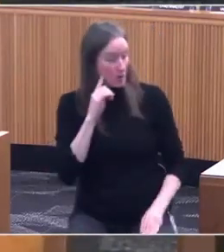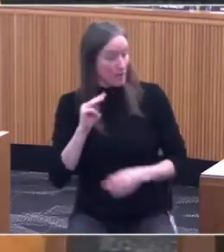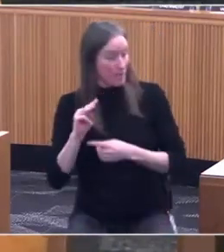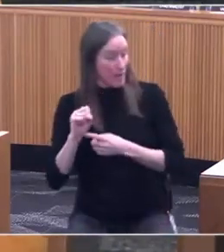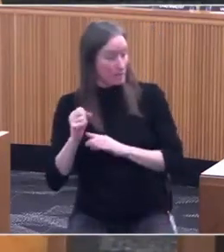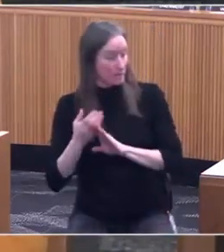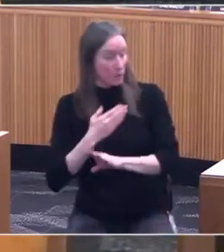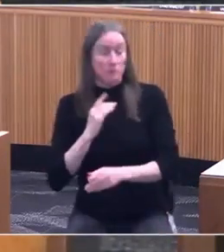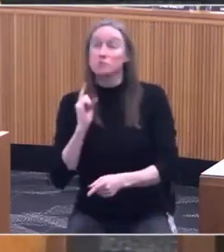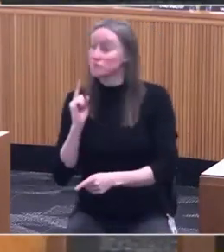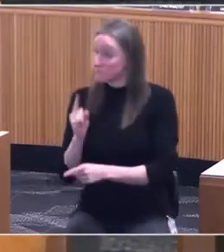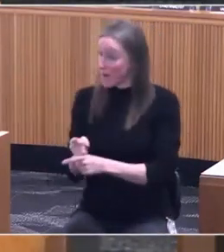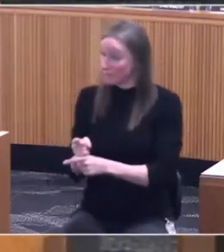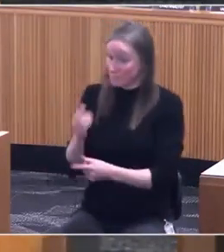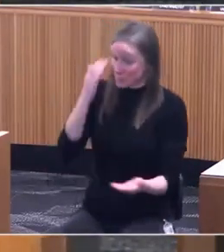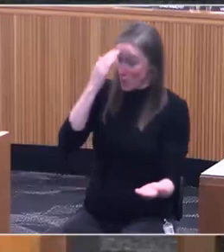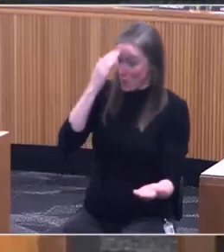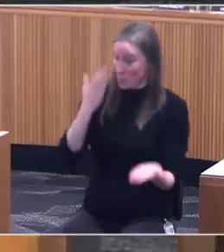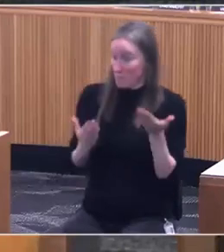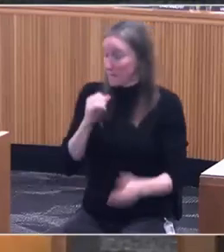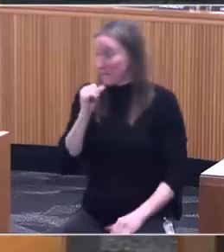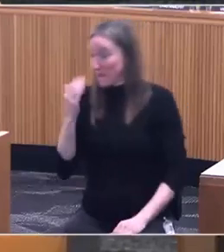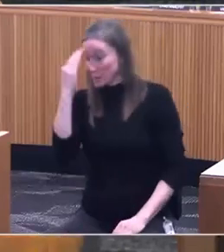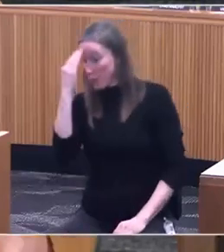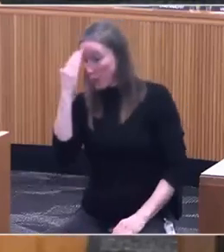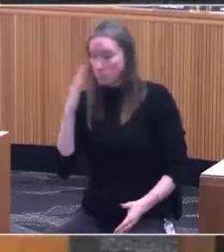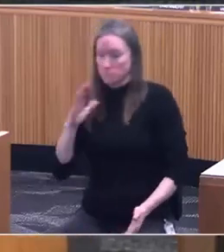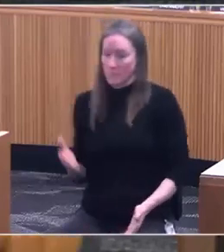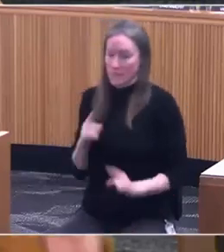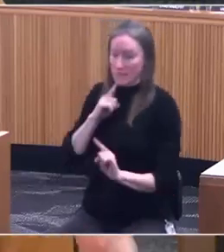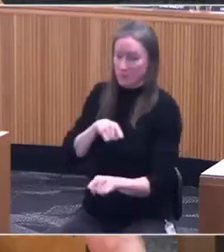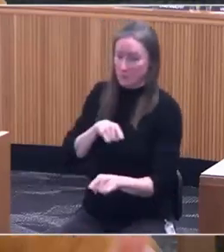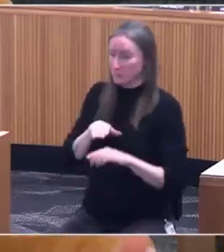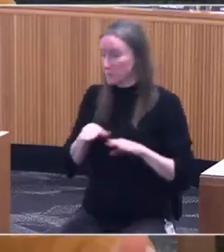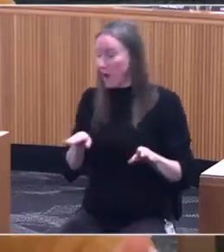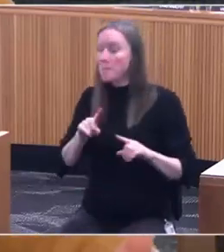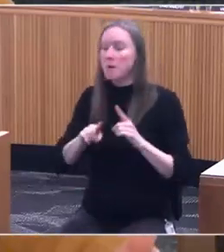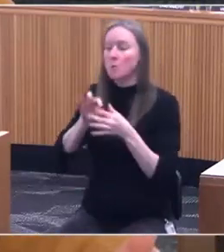But it has no relationship to what a treatment is at all.